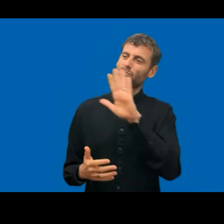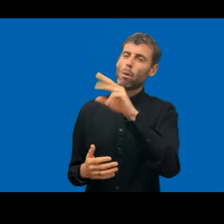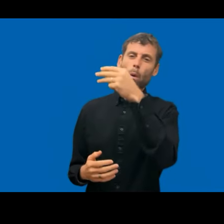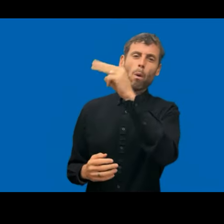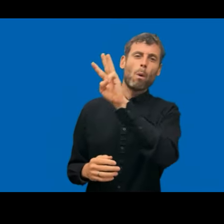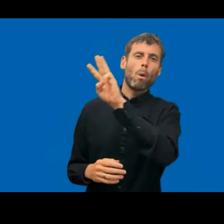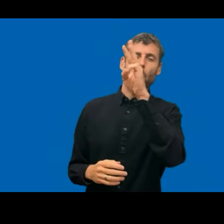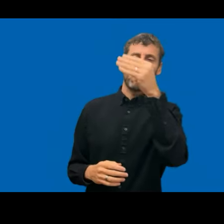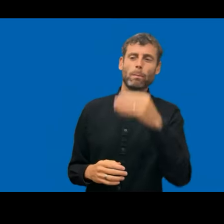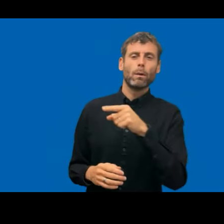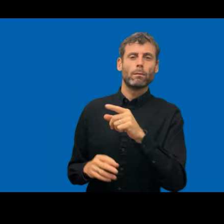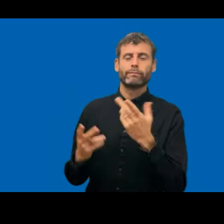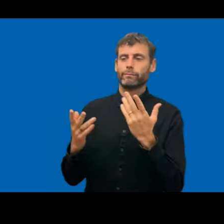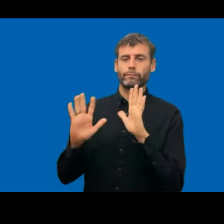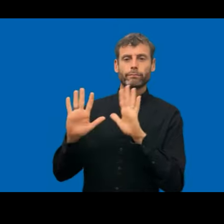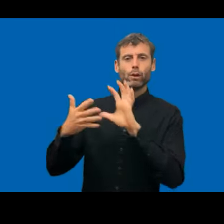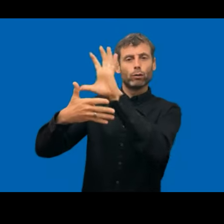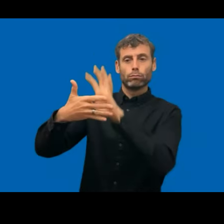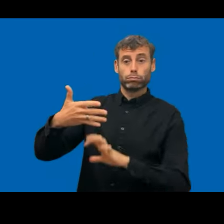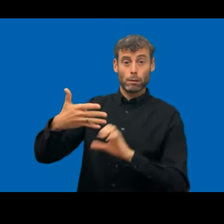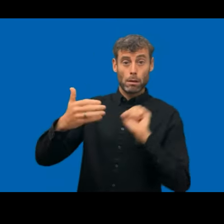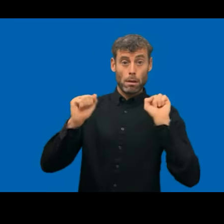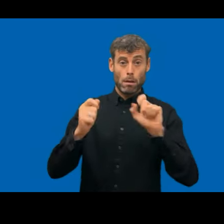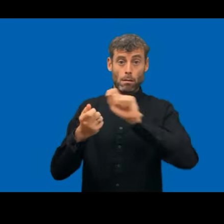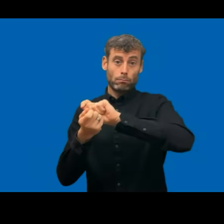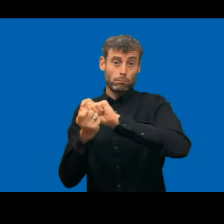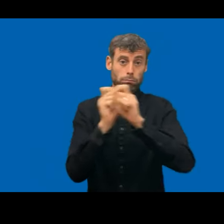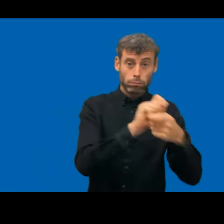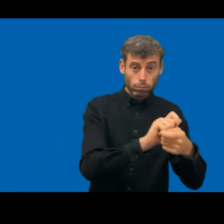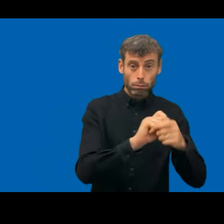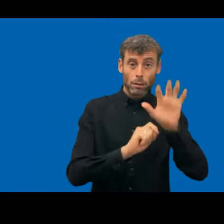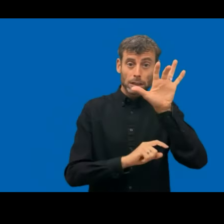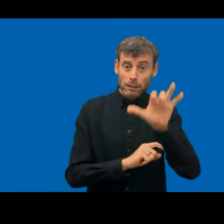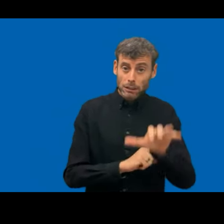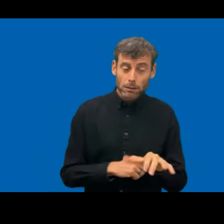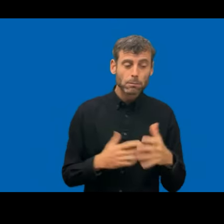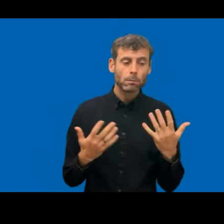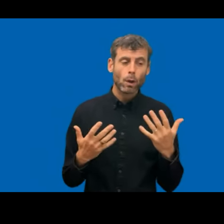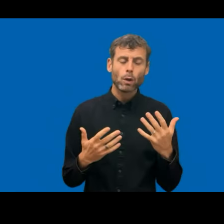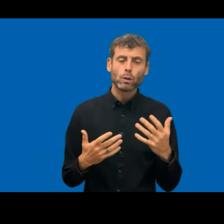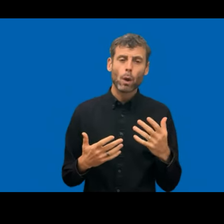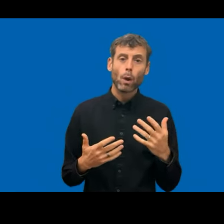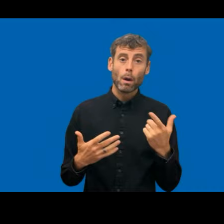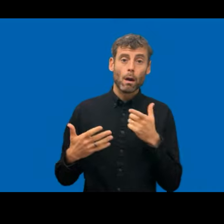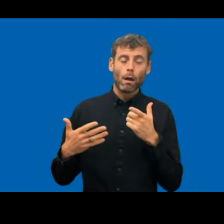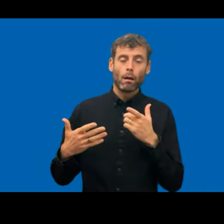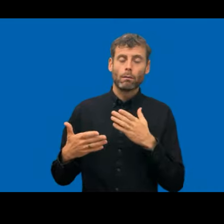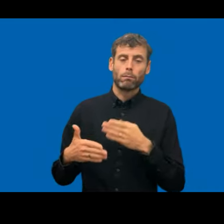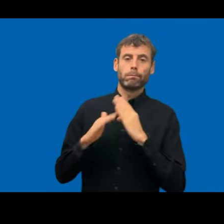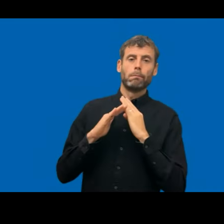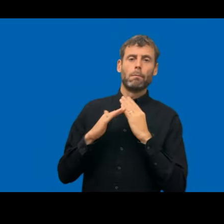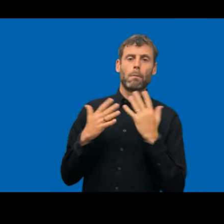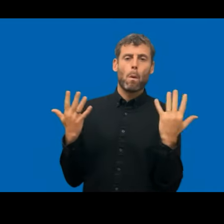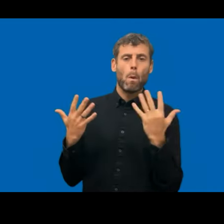is a blockade and this was a link to the list of critical issues. You can so he that in our report,